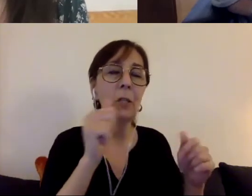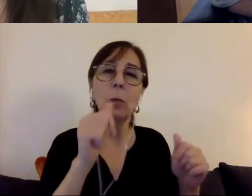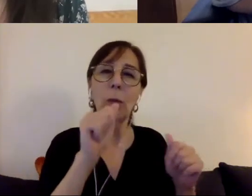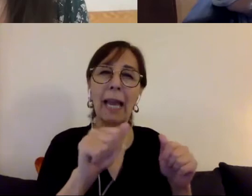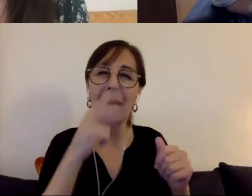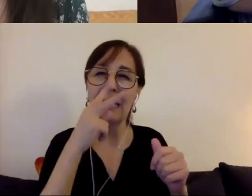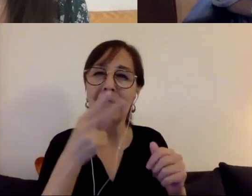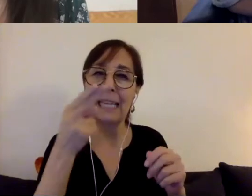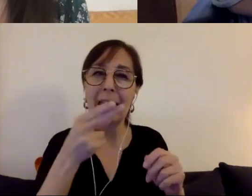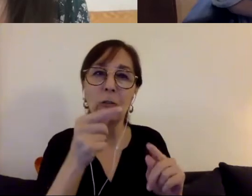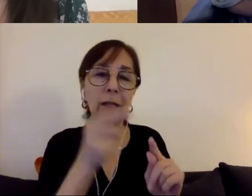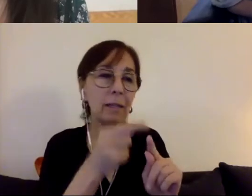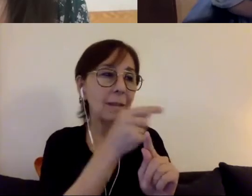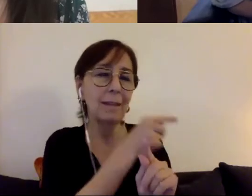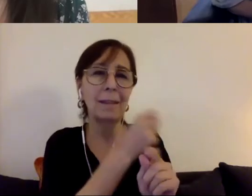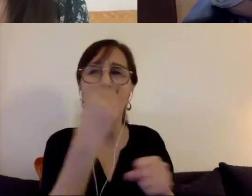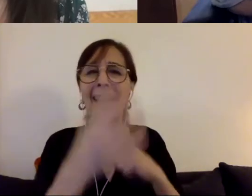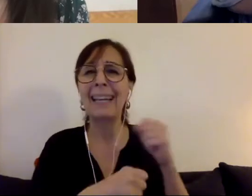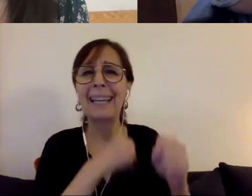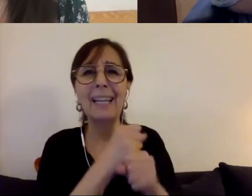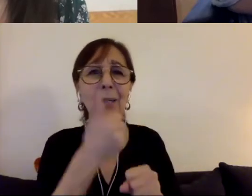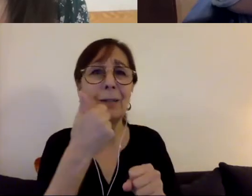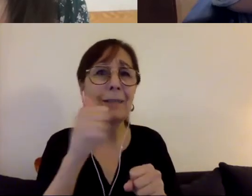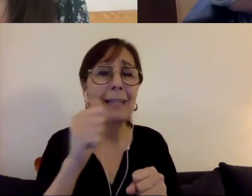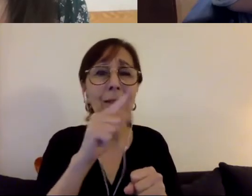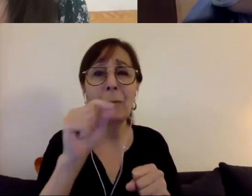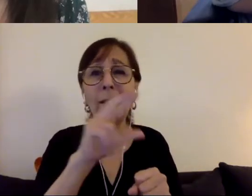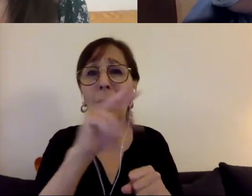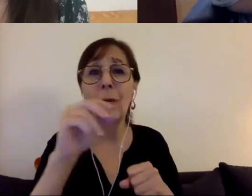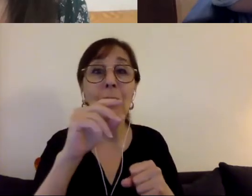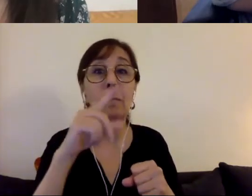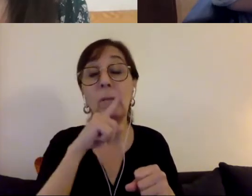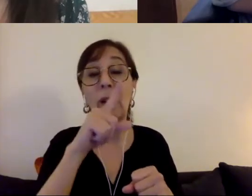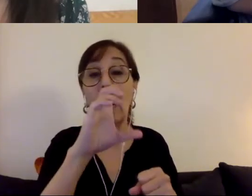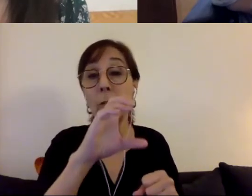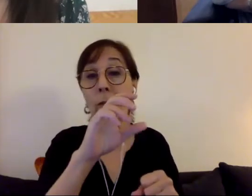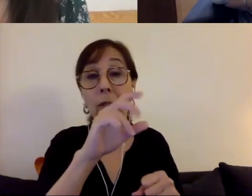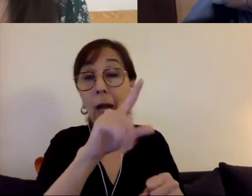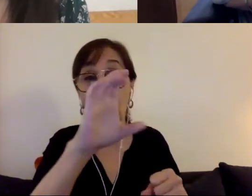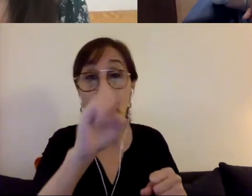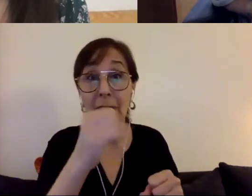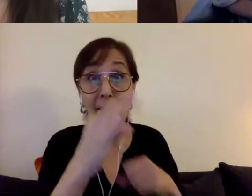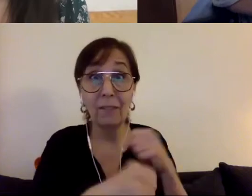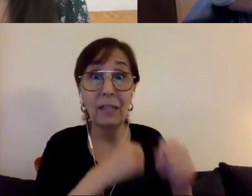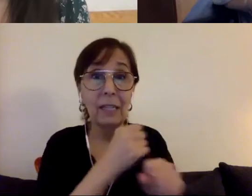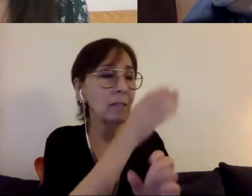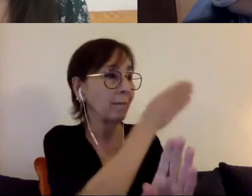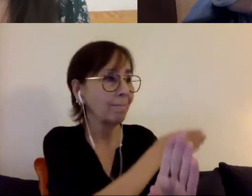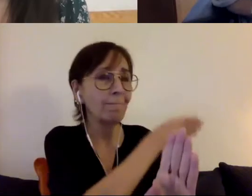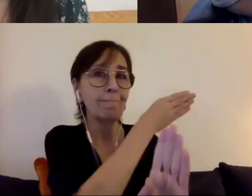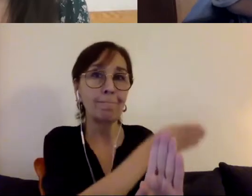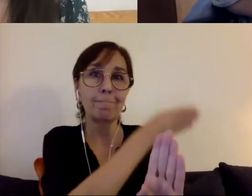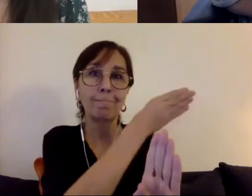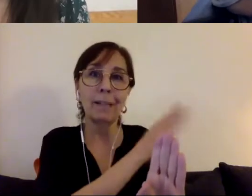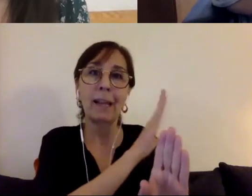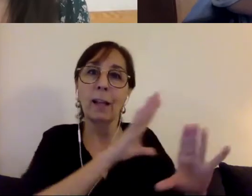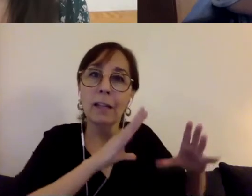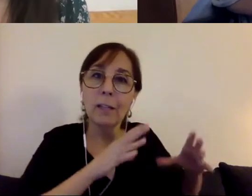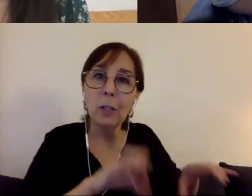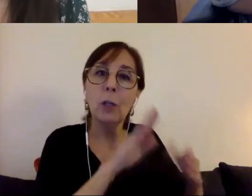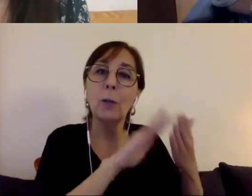many many many years decades centuries at the work that was being done by